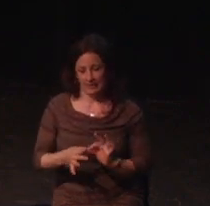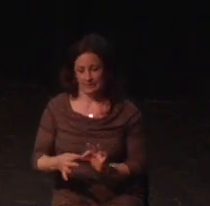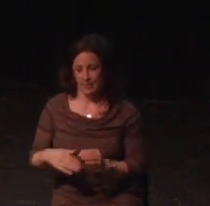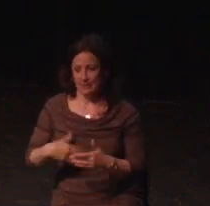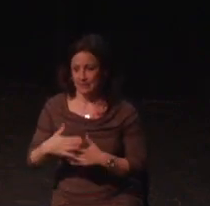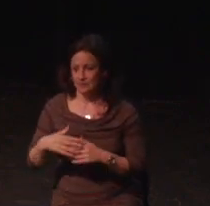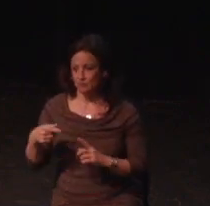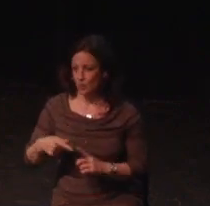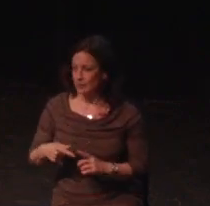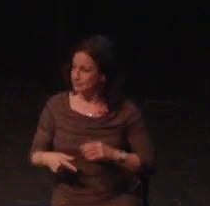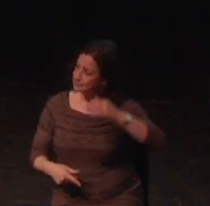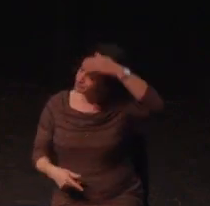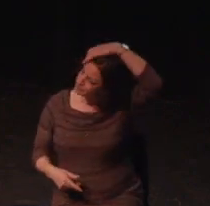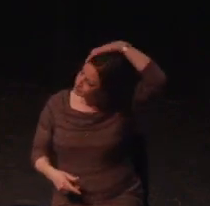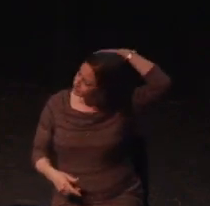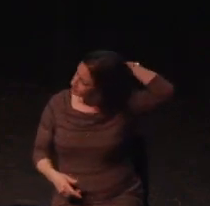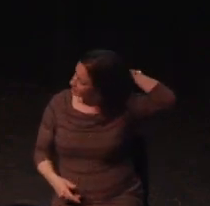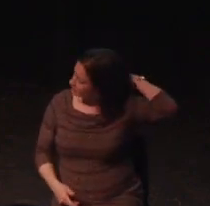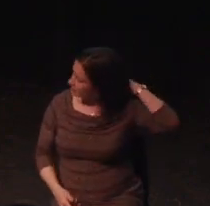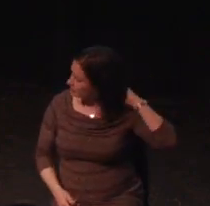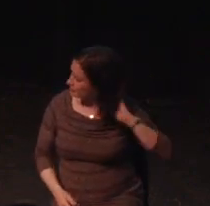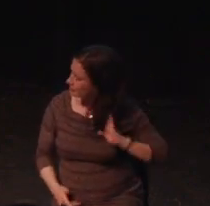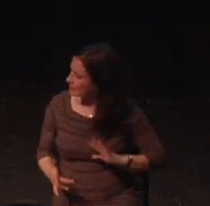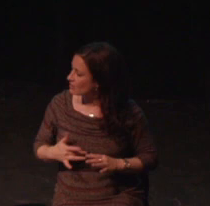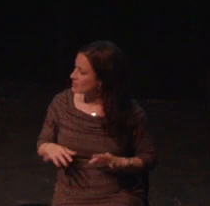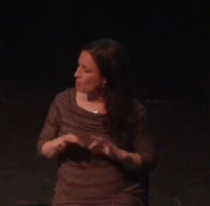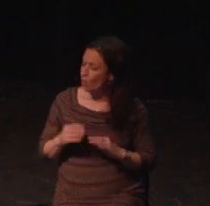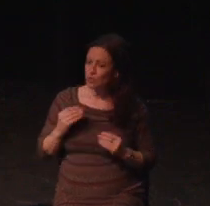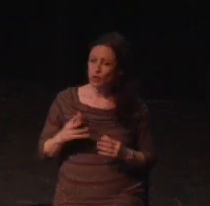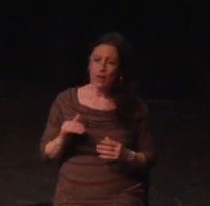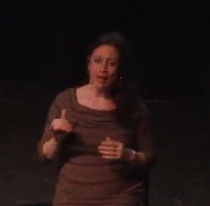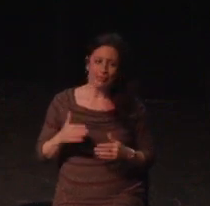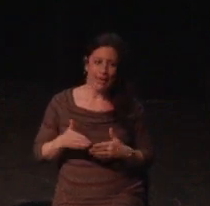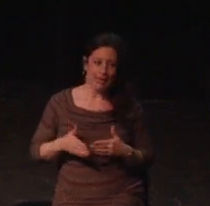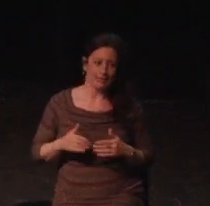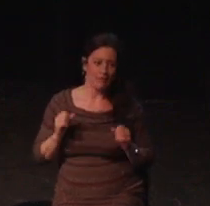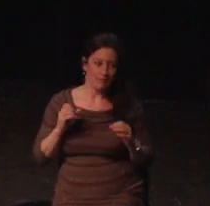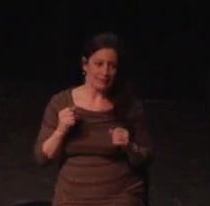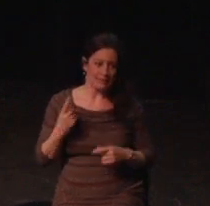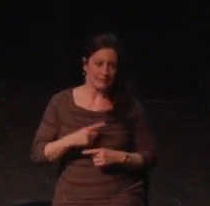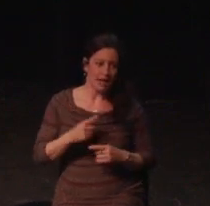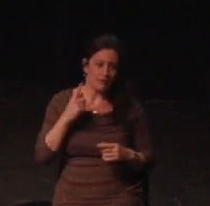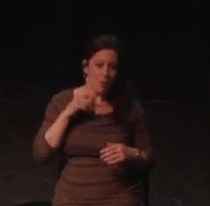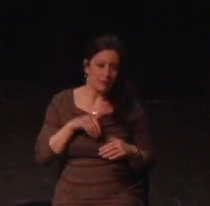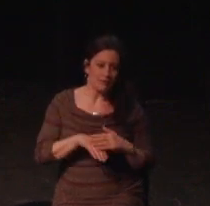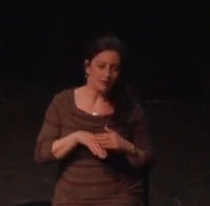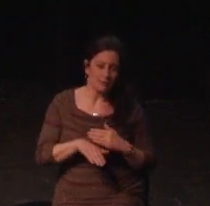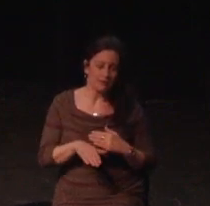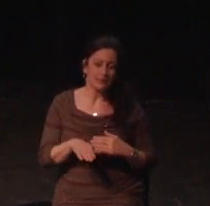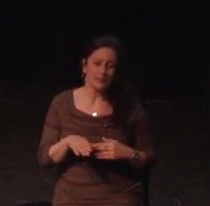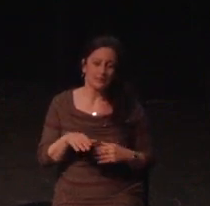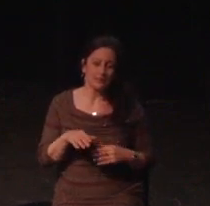But I believe it goes two ways, and I want all of you to know and feel that we get it.